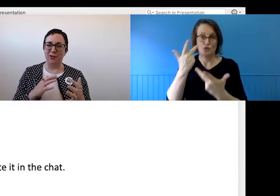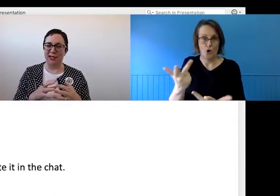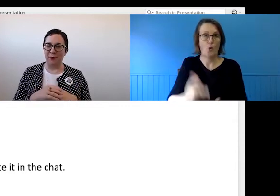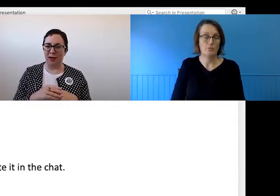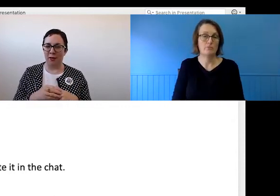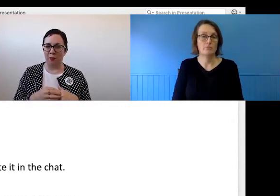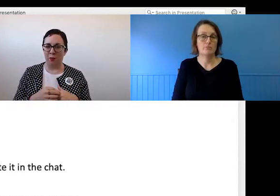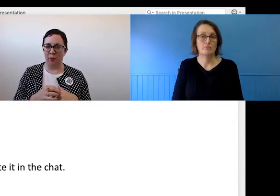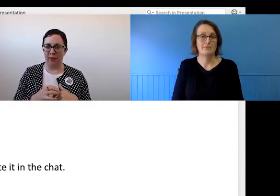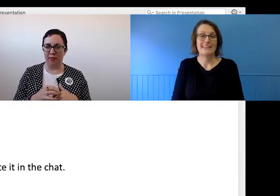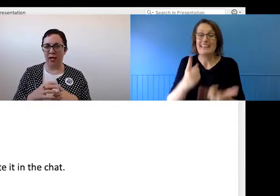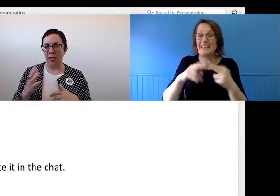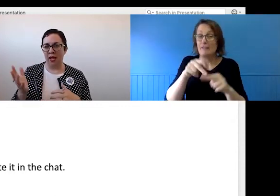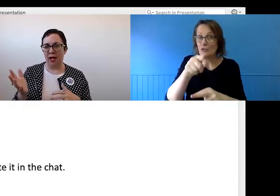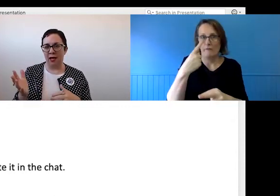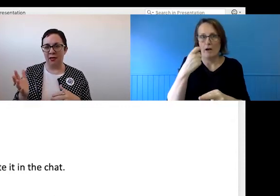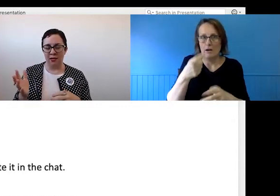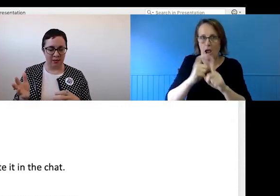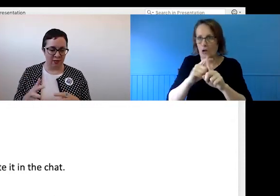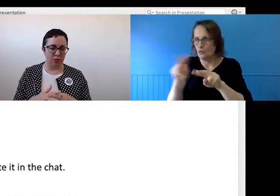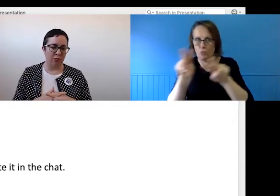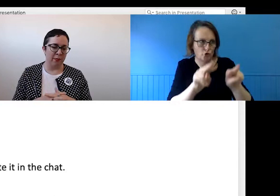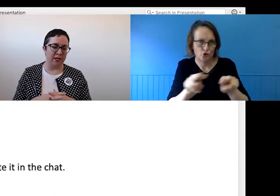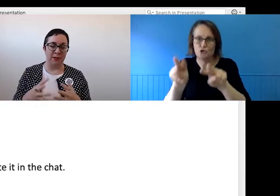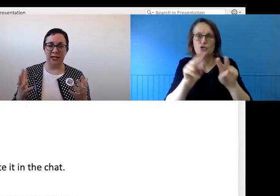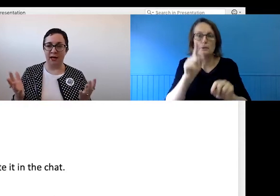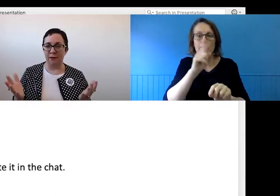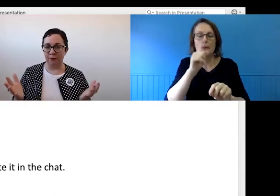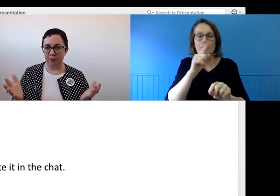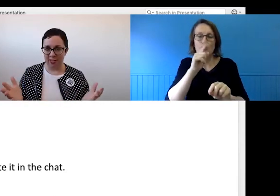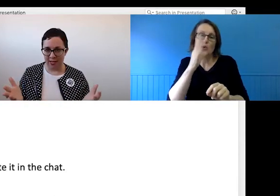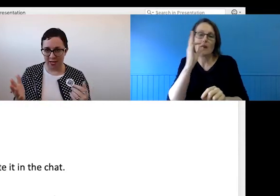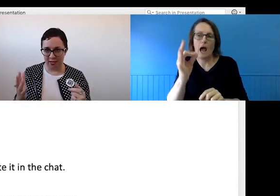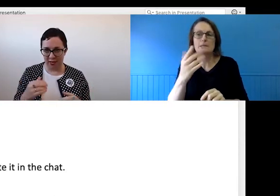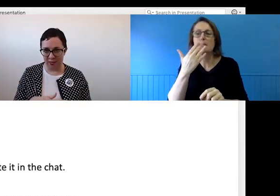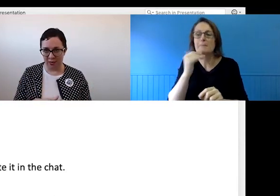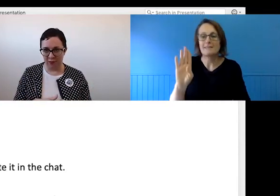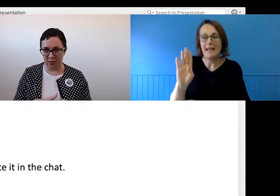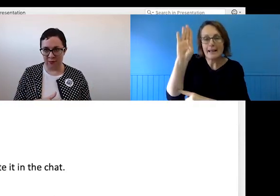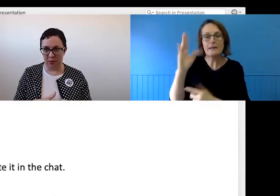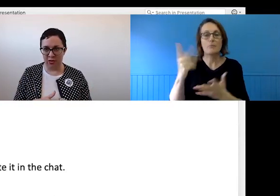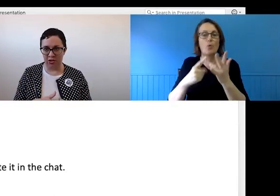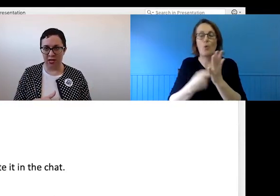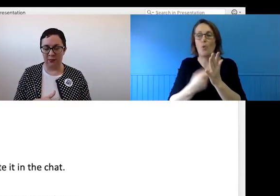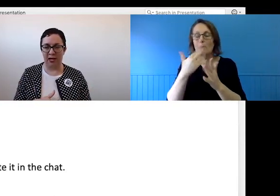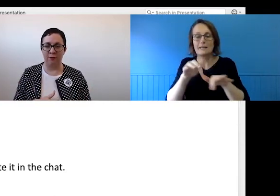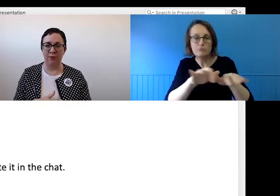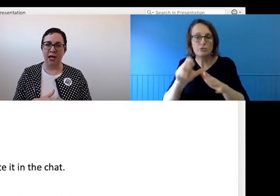it's difficult to keep an eye on more than one thing, it's also reminded me to thank the - we've got some questions coming in on the Q&A